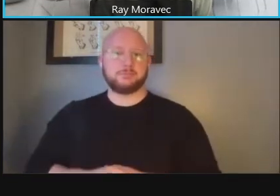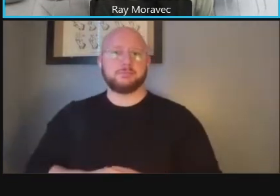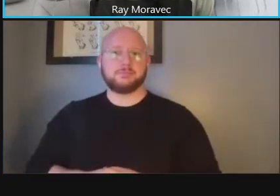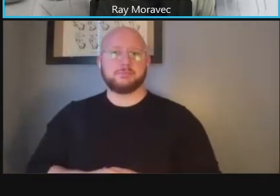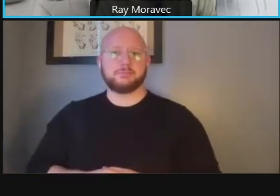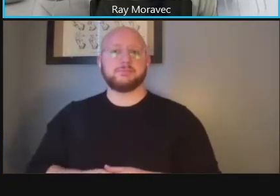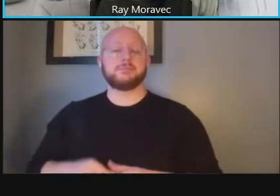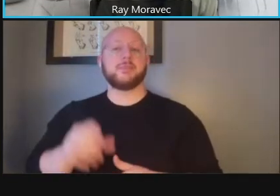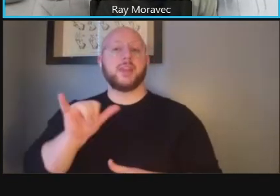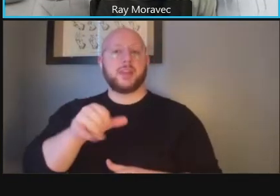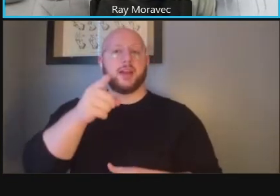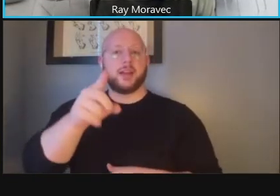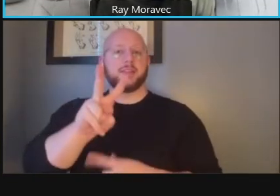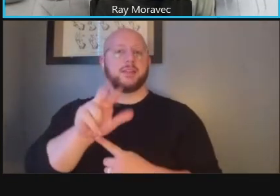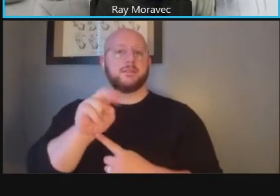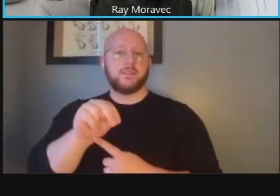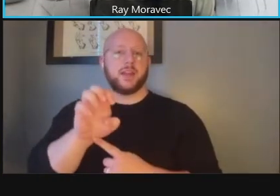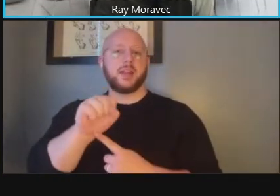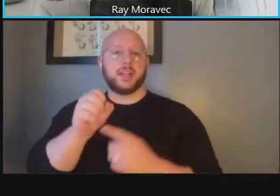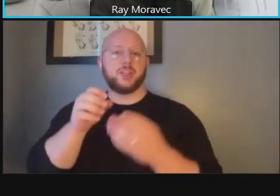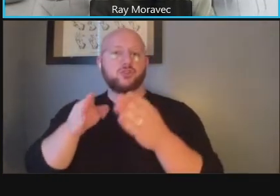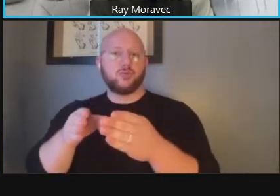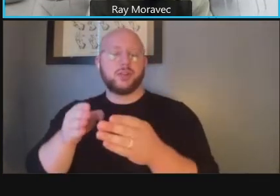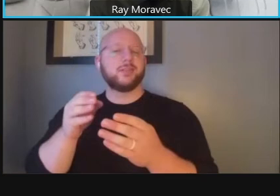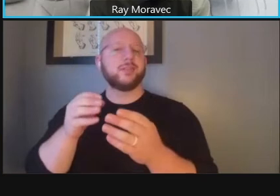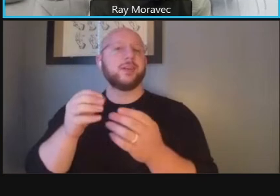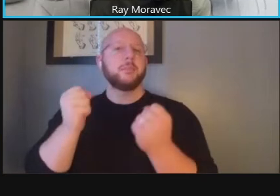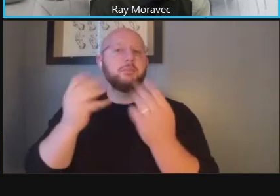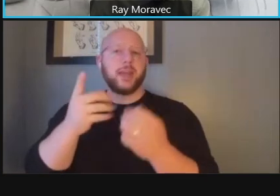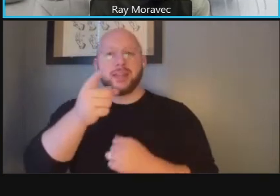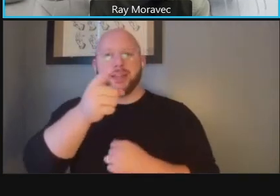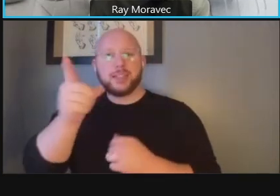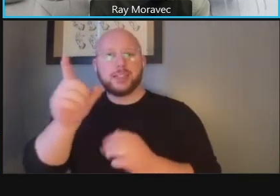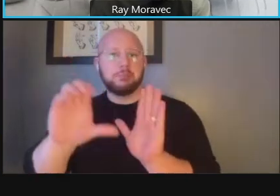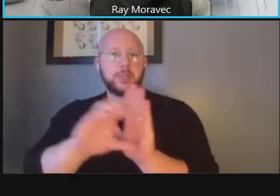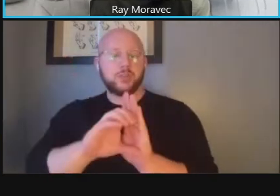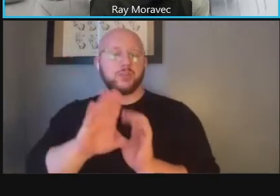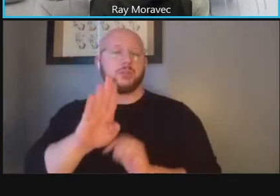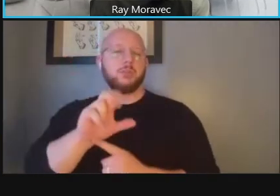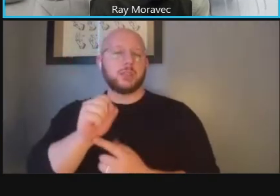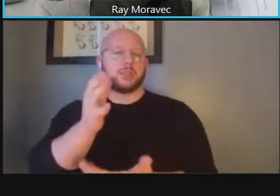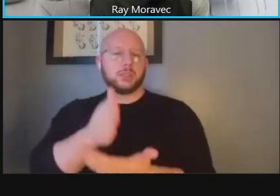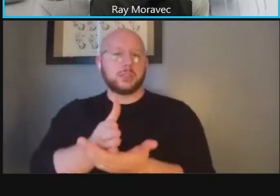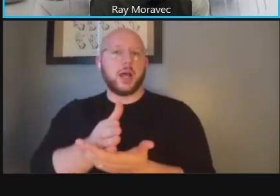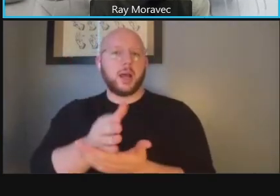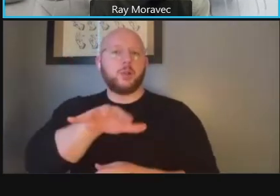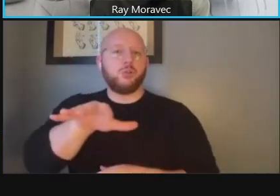street and you see the same thing many of these are just the bus stop locations without shelters